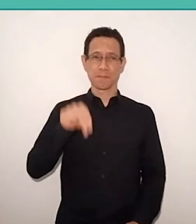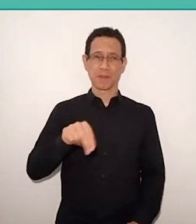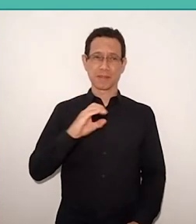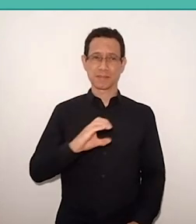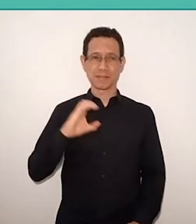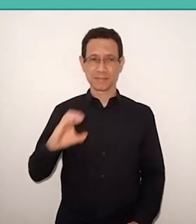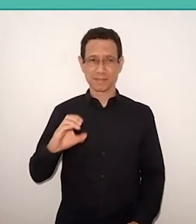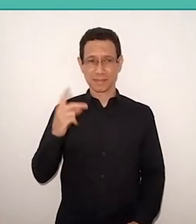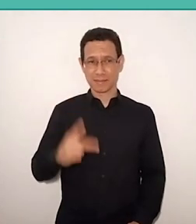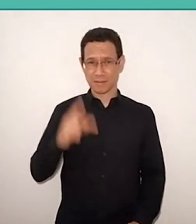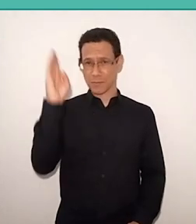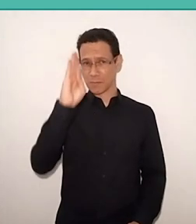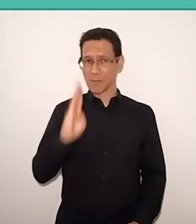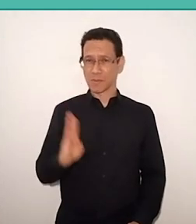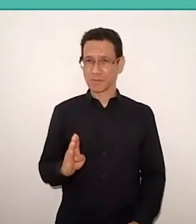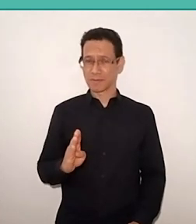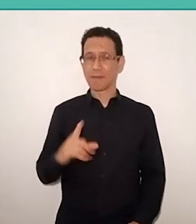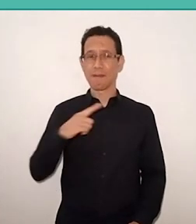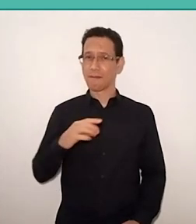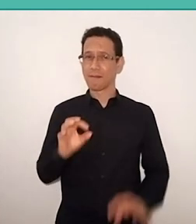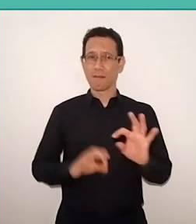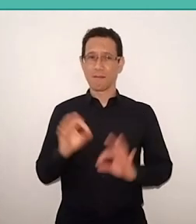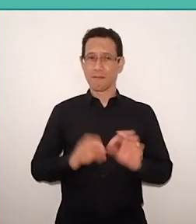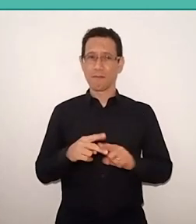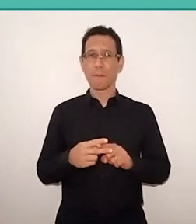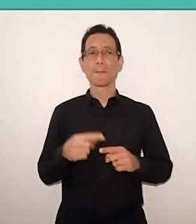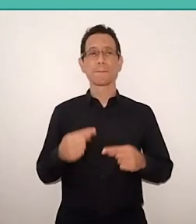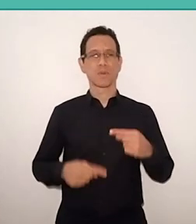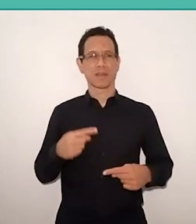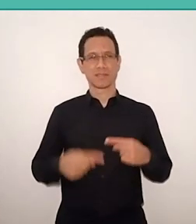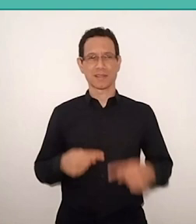are political reforms, they are government reform.